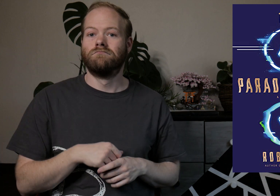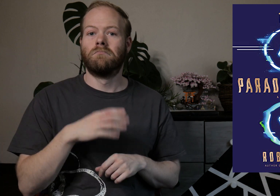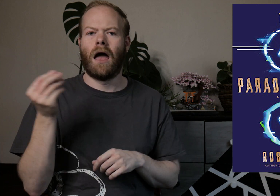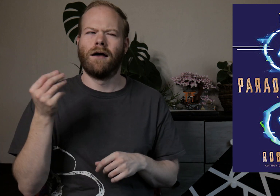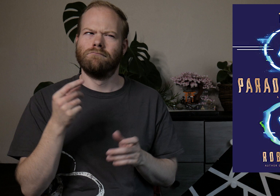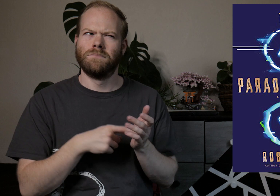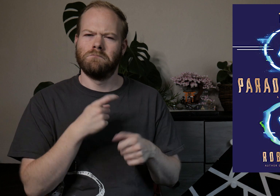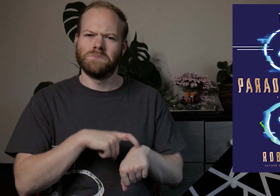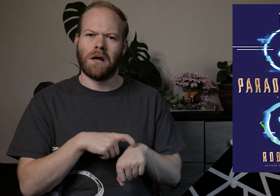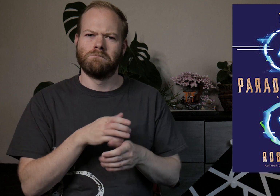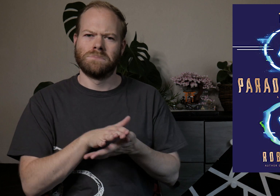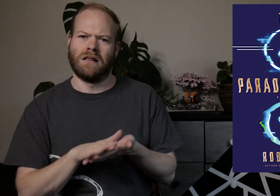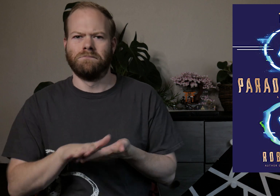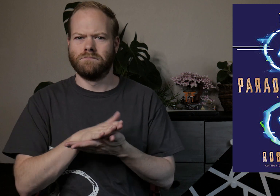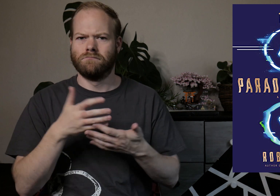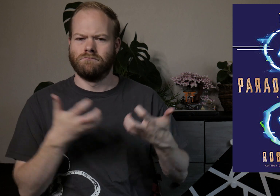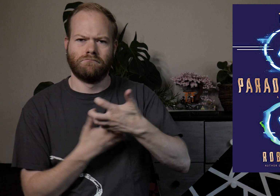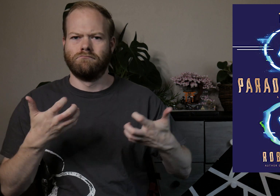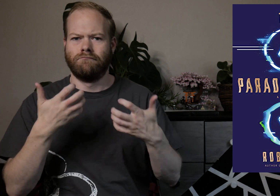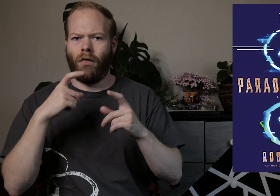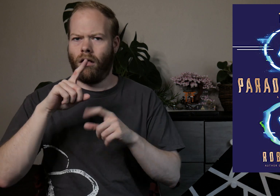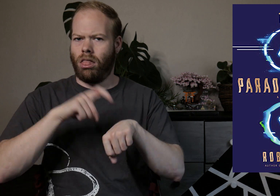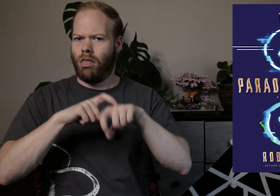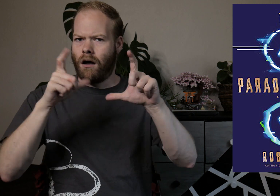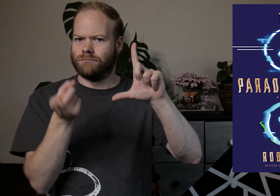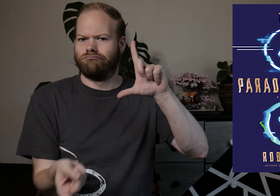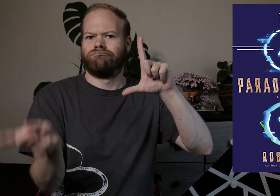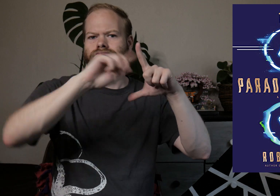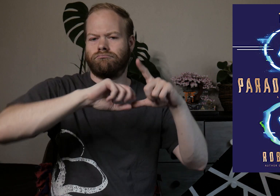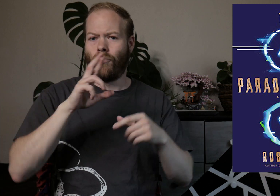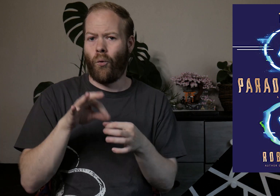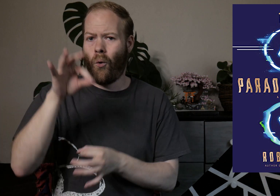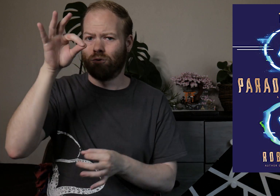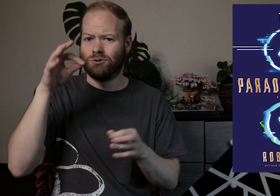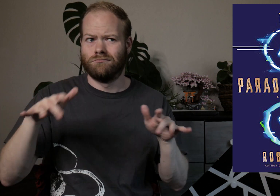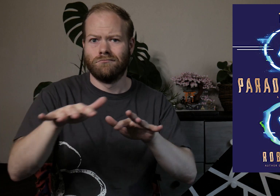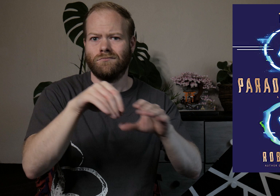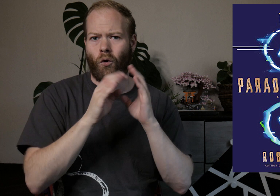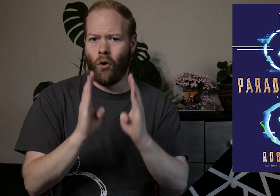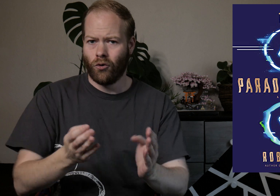and where time sometimes slips, causing the clocks to run backwards or ghosts wandering the halls.